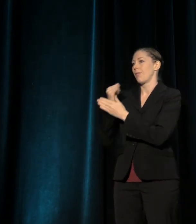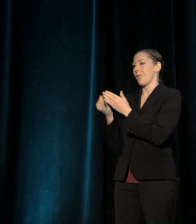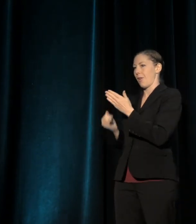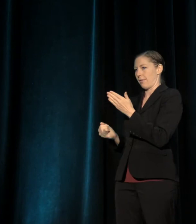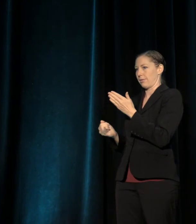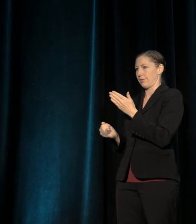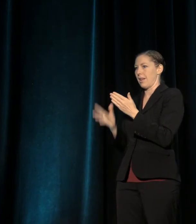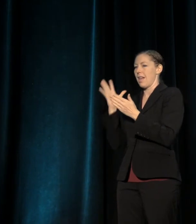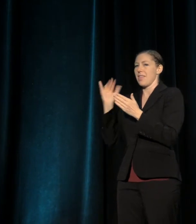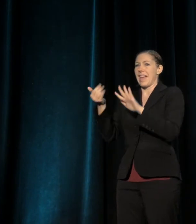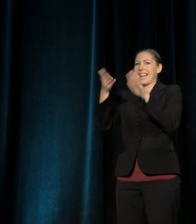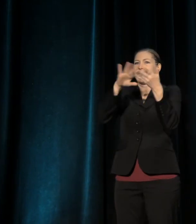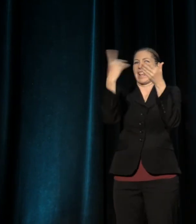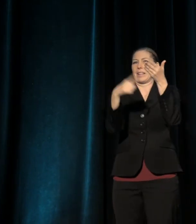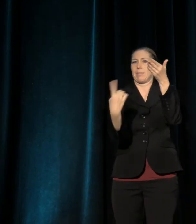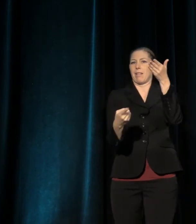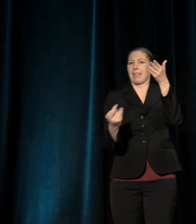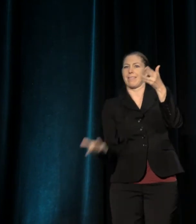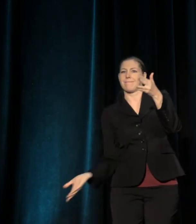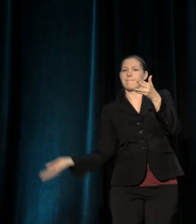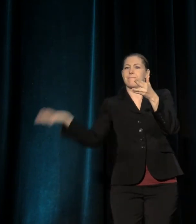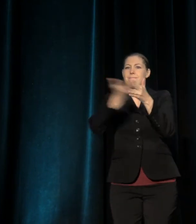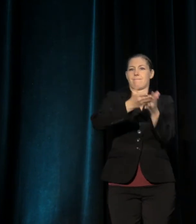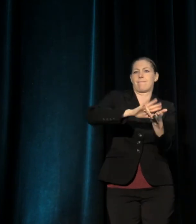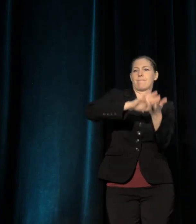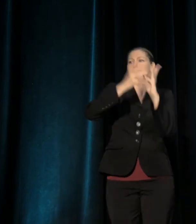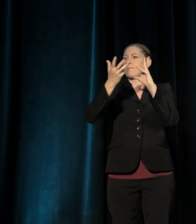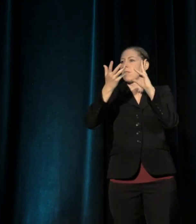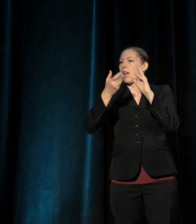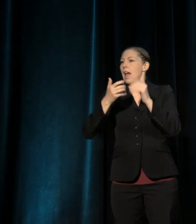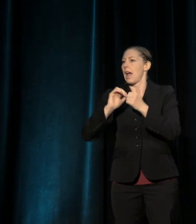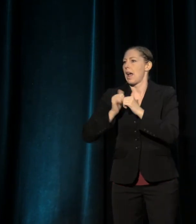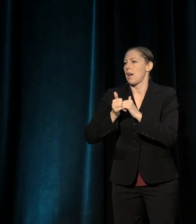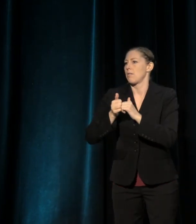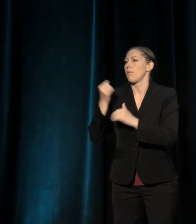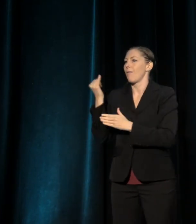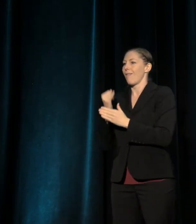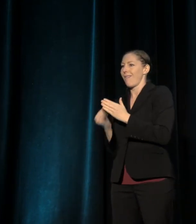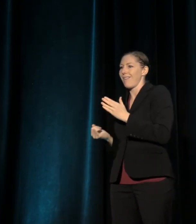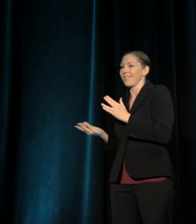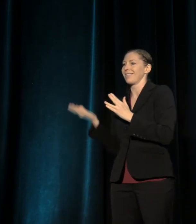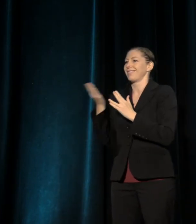And why? It's because in these moments when we are blinded by spectacle,